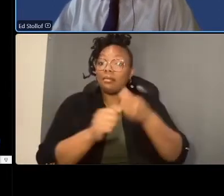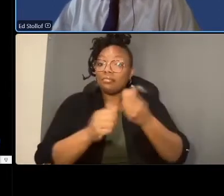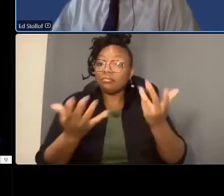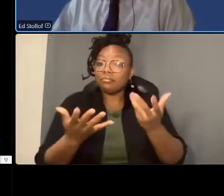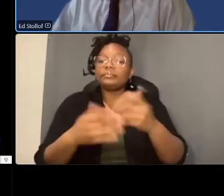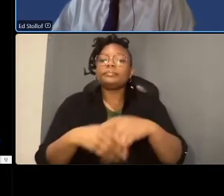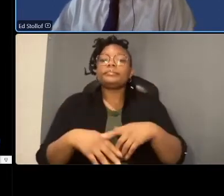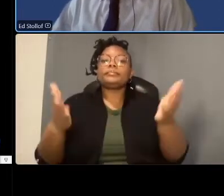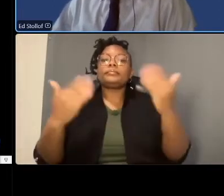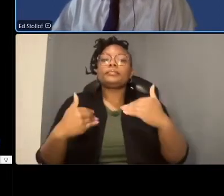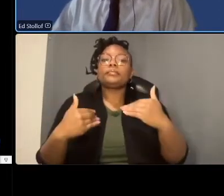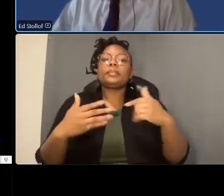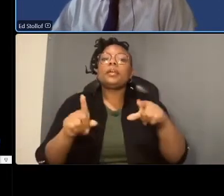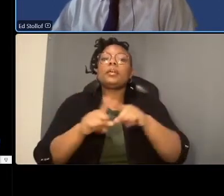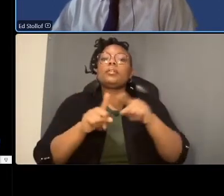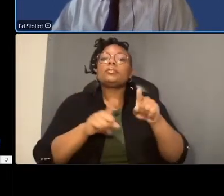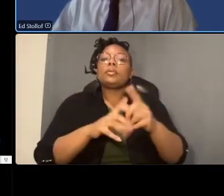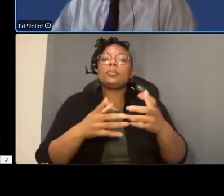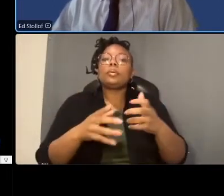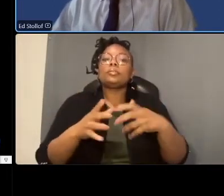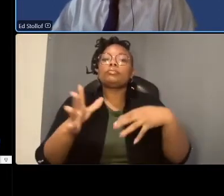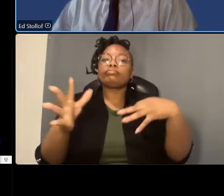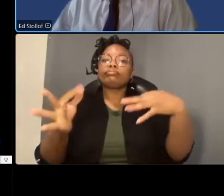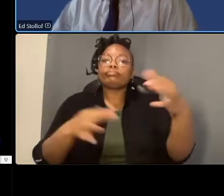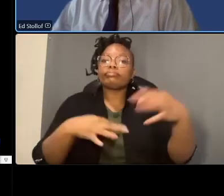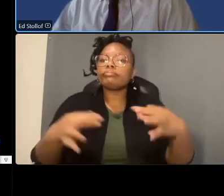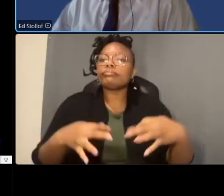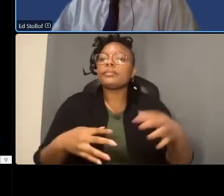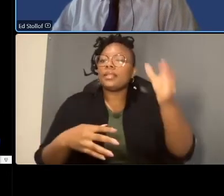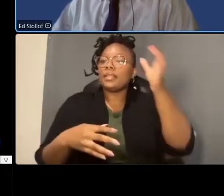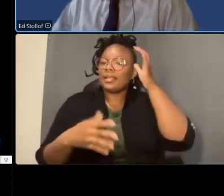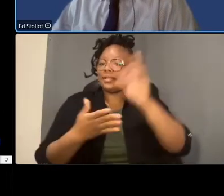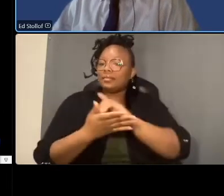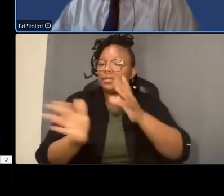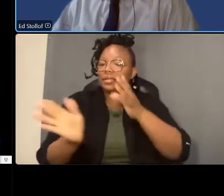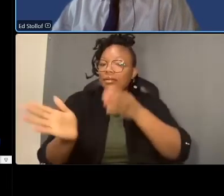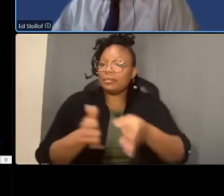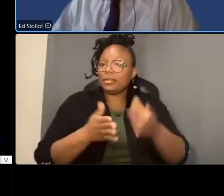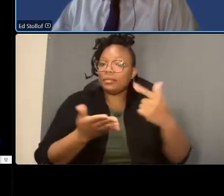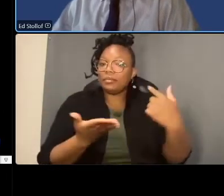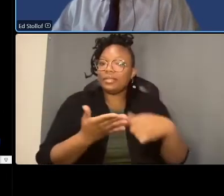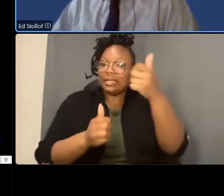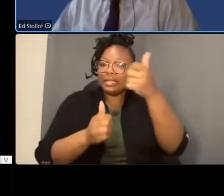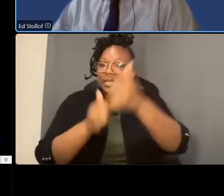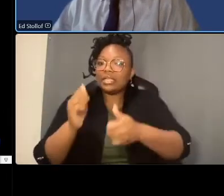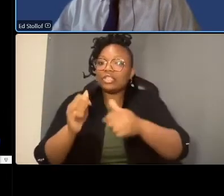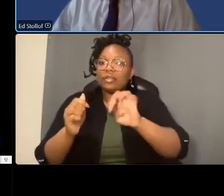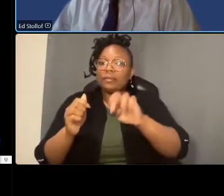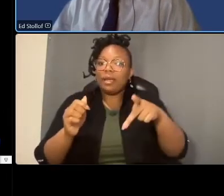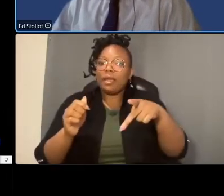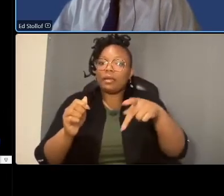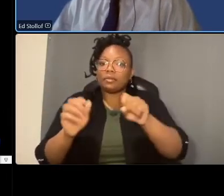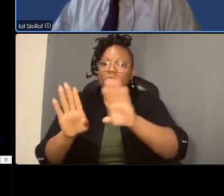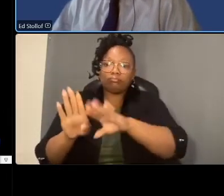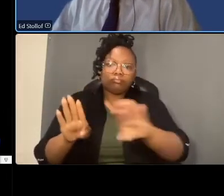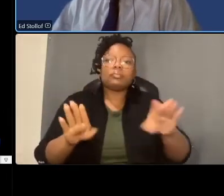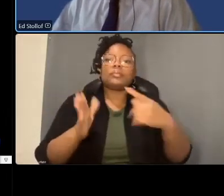uh we also want to walk through the concept design plans we'll go through each of the maps uh we'll